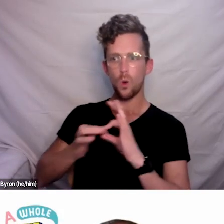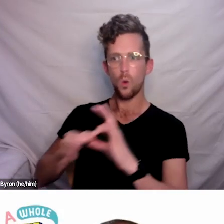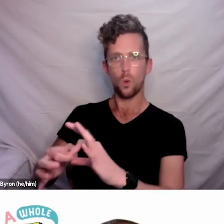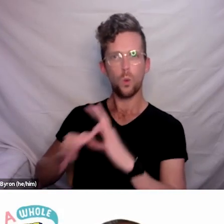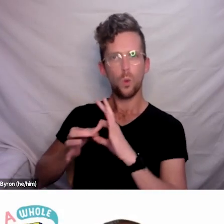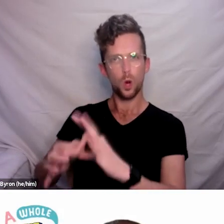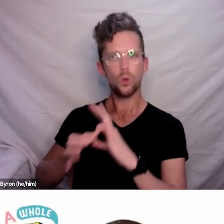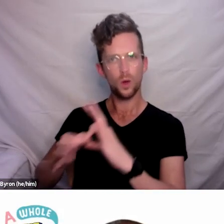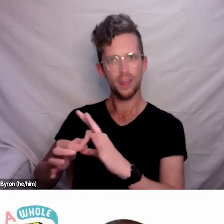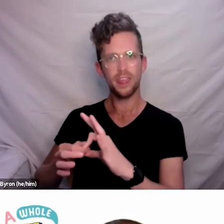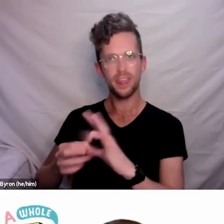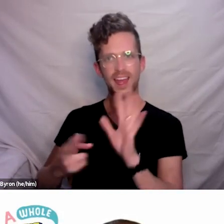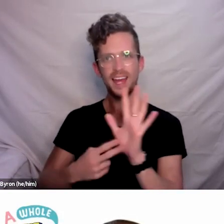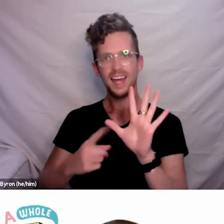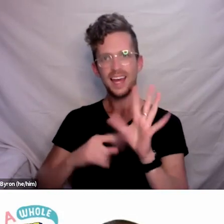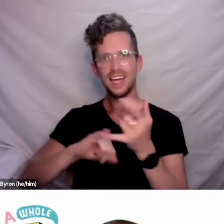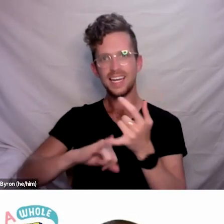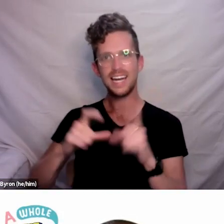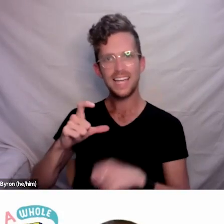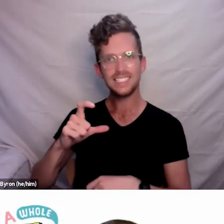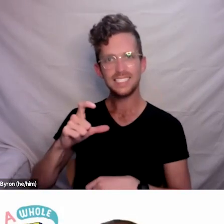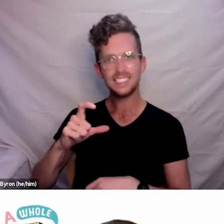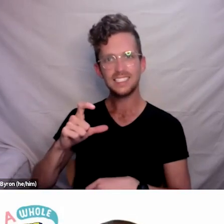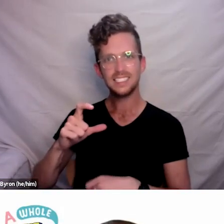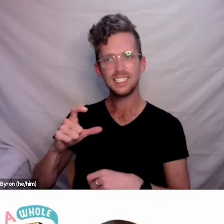and community groups was helpful.